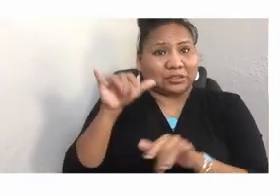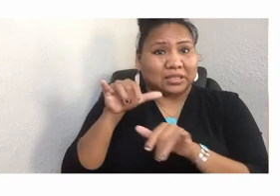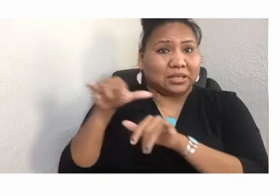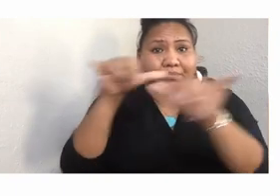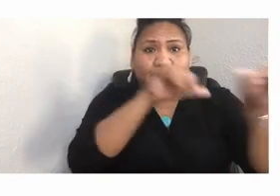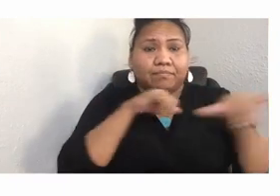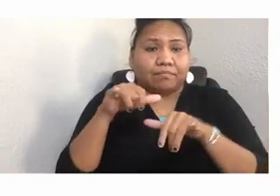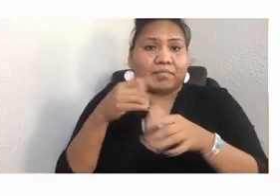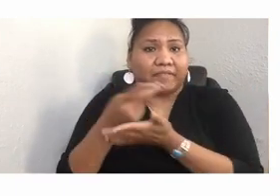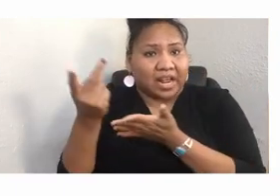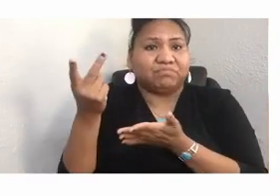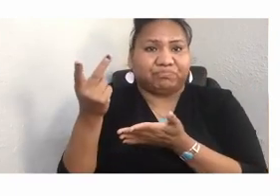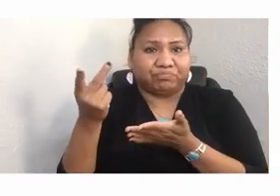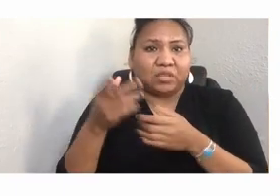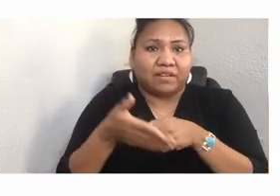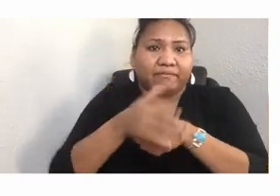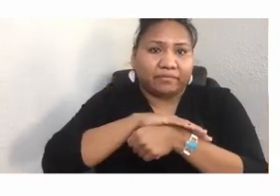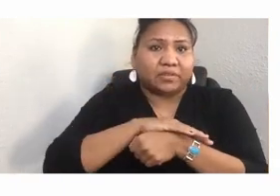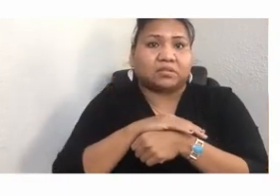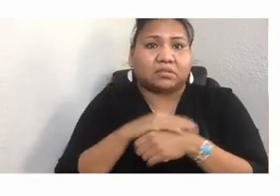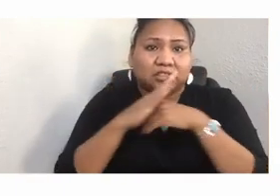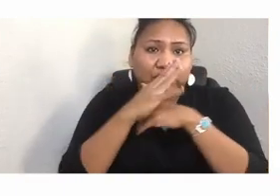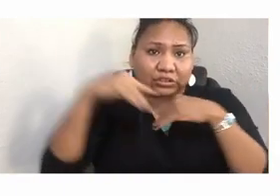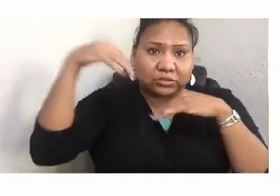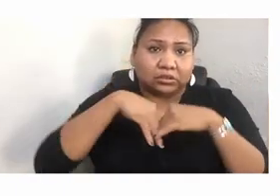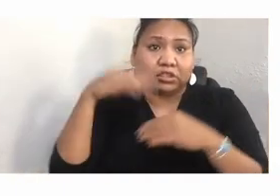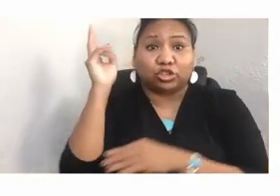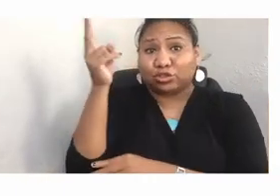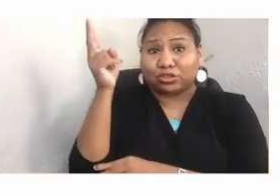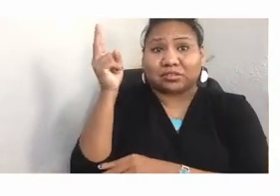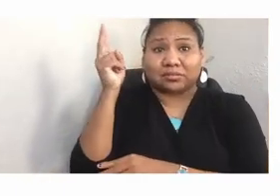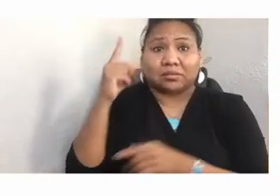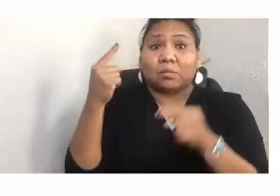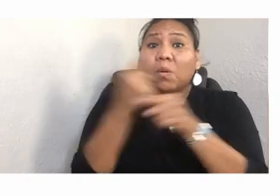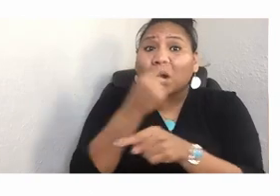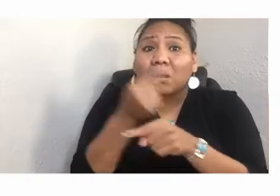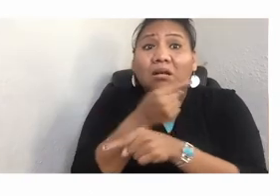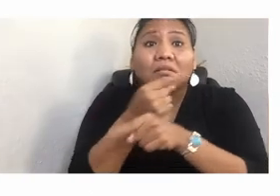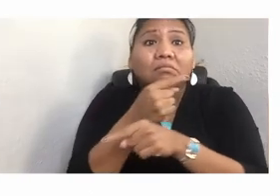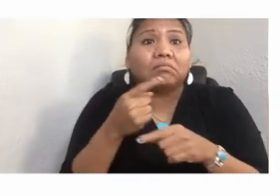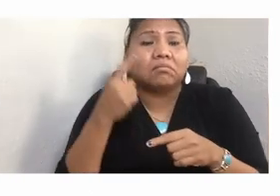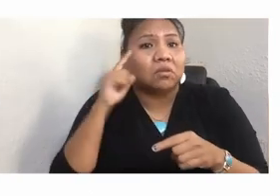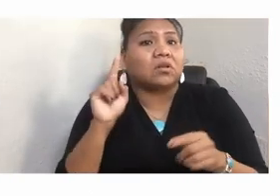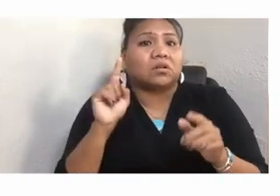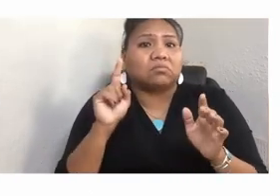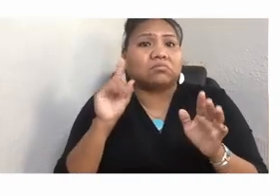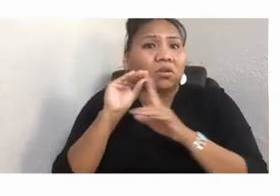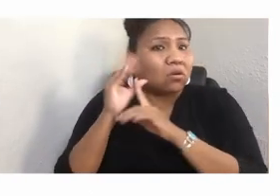What this tells us is that our stories remain untold in textbooks across the nation.